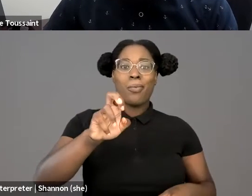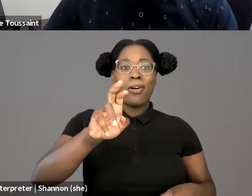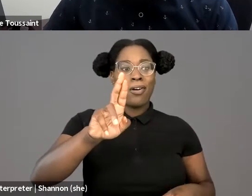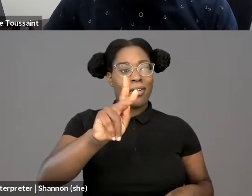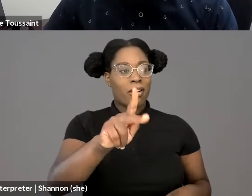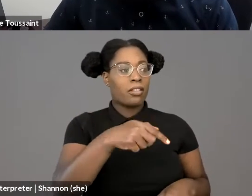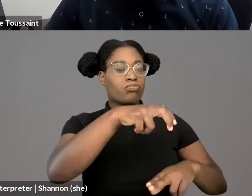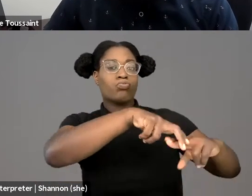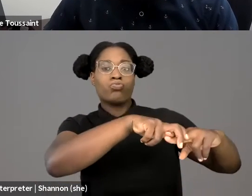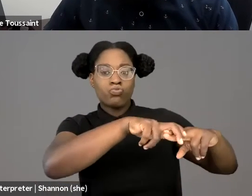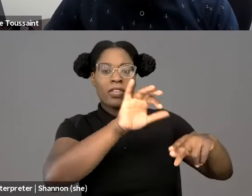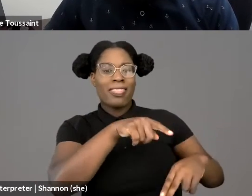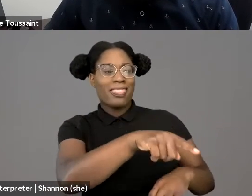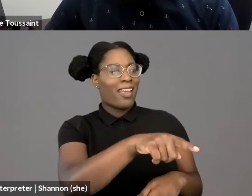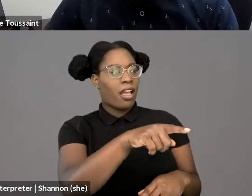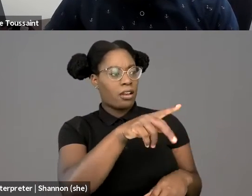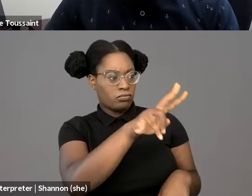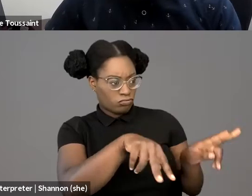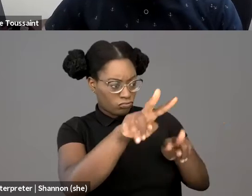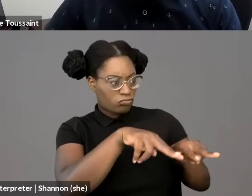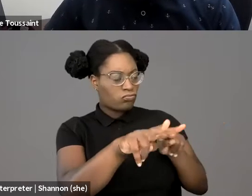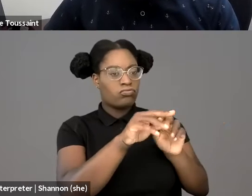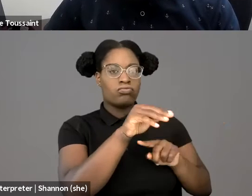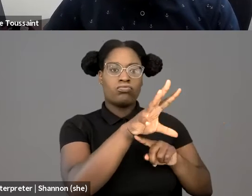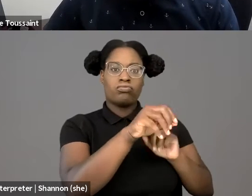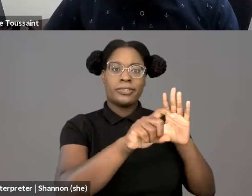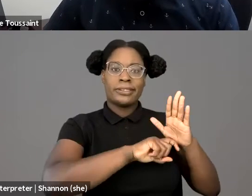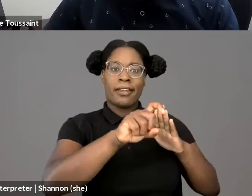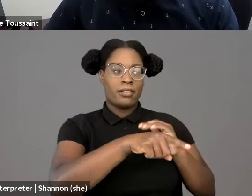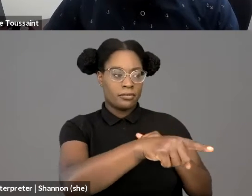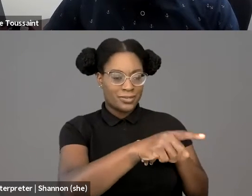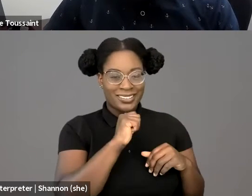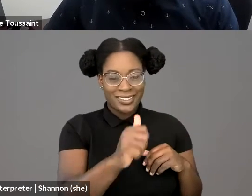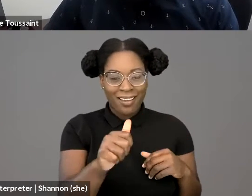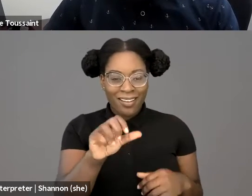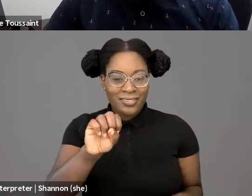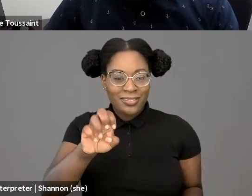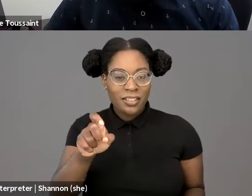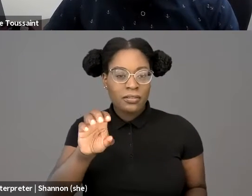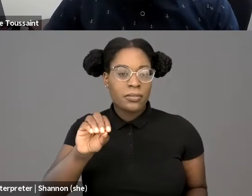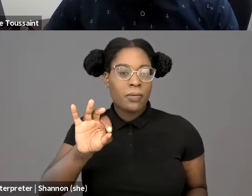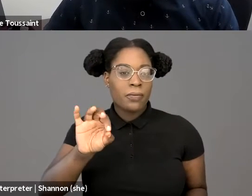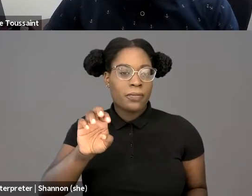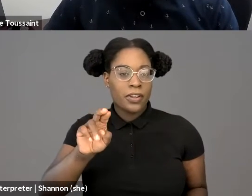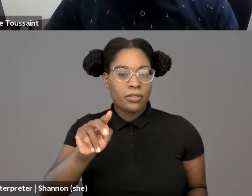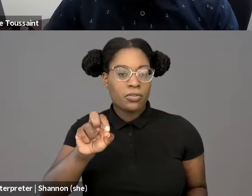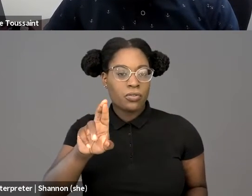or a student returning home with a bag of Skittles and an iced tea, a burglar about to commit a home invasion robbery,